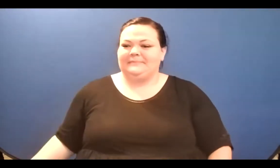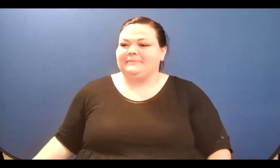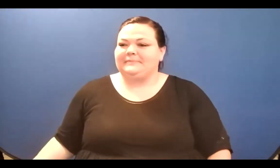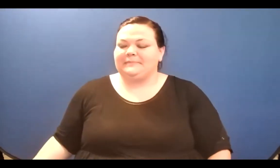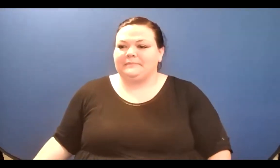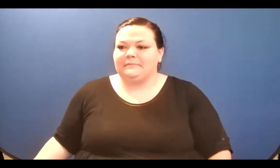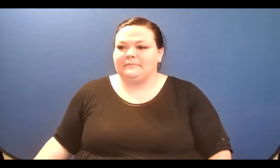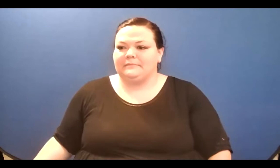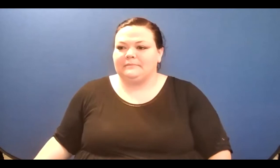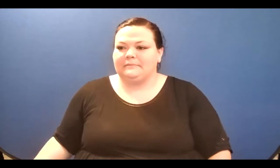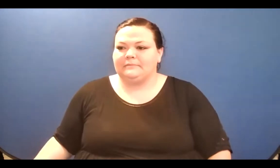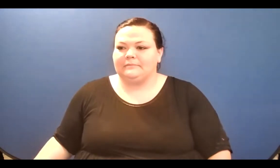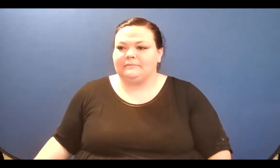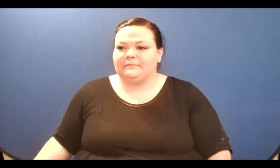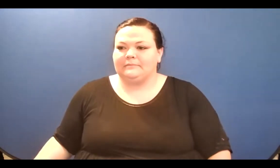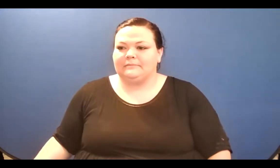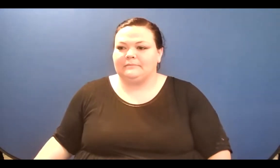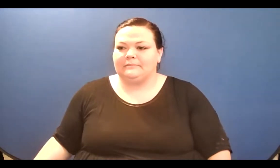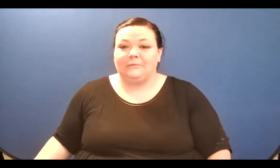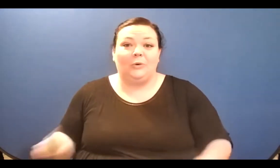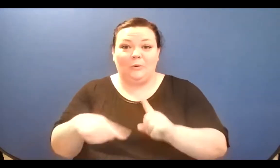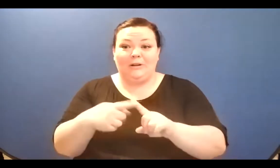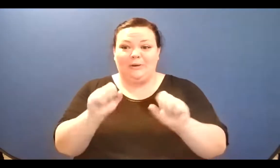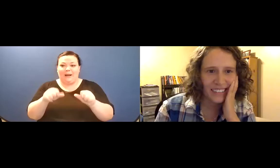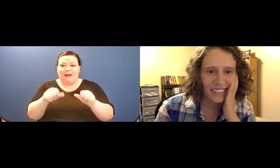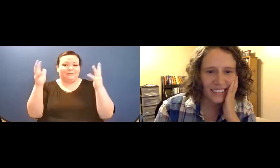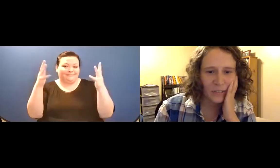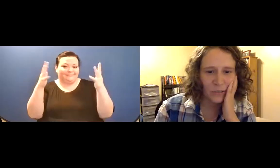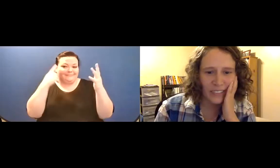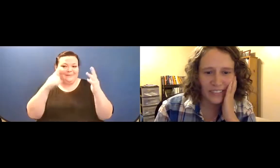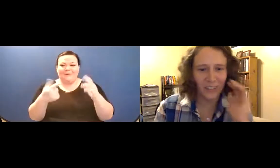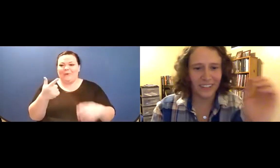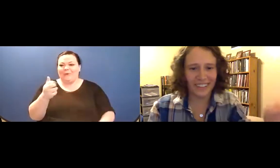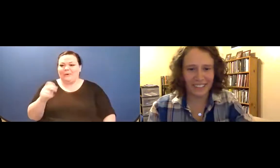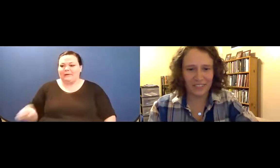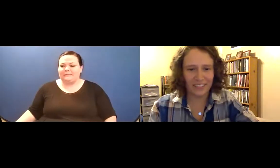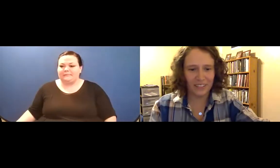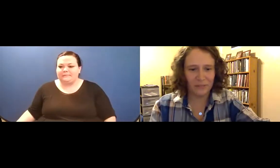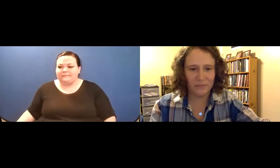to be spotlit and confident. I was told/ next year's words await another voice./